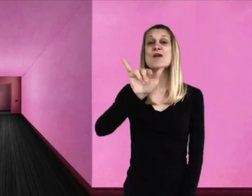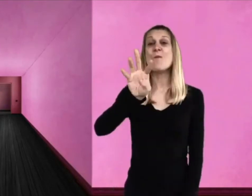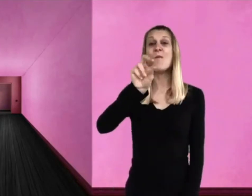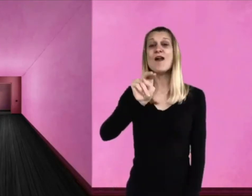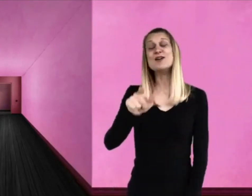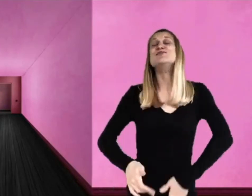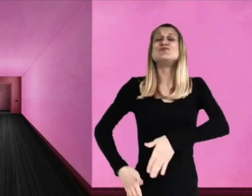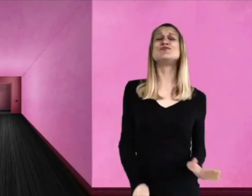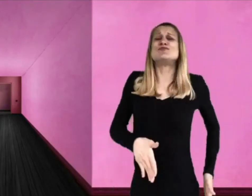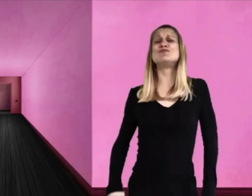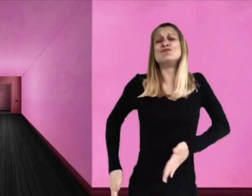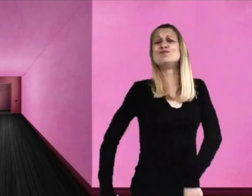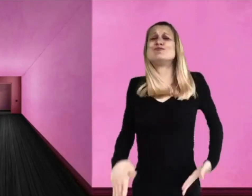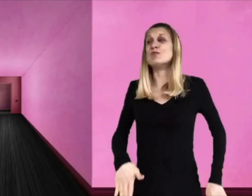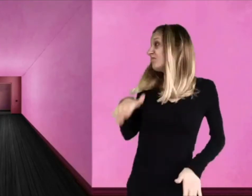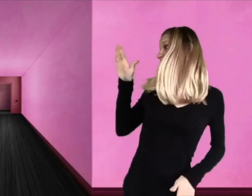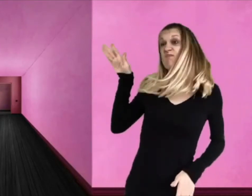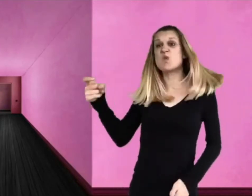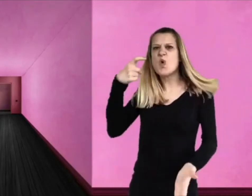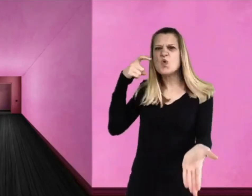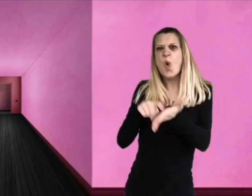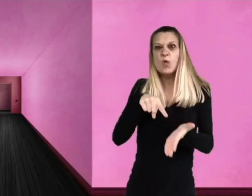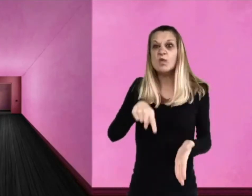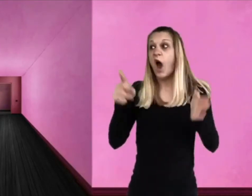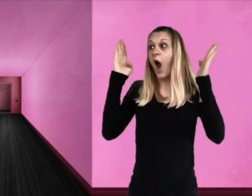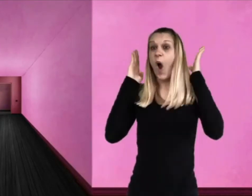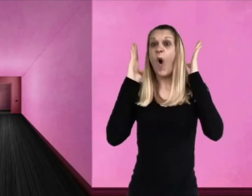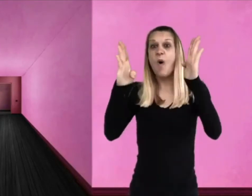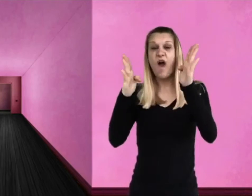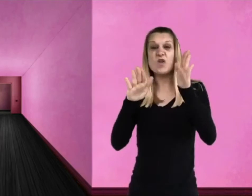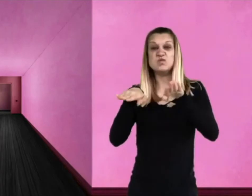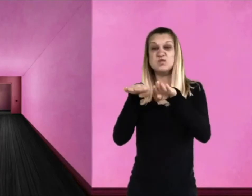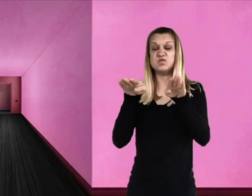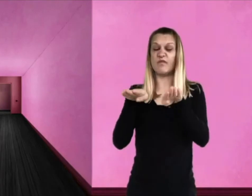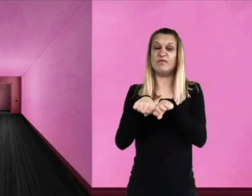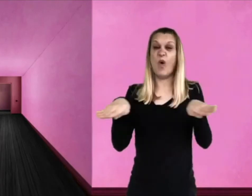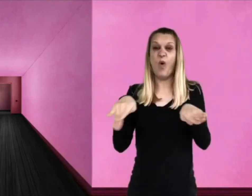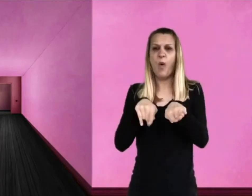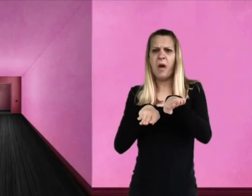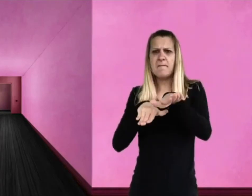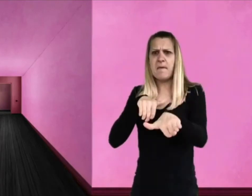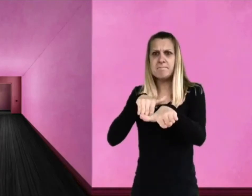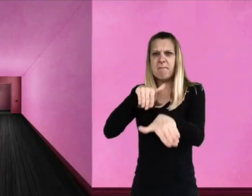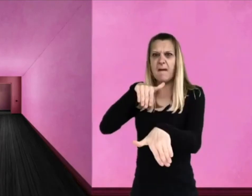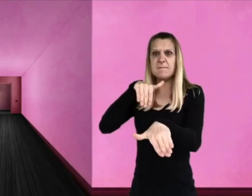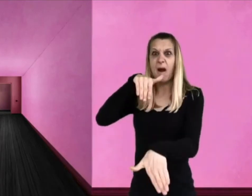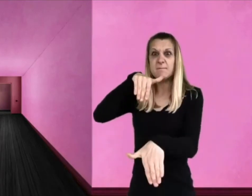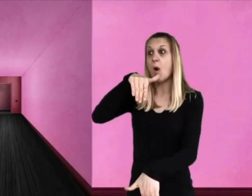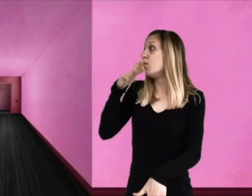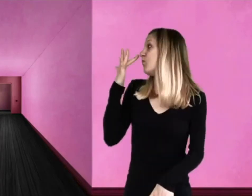"Notice how all these passages are sloping downwards!" called out Mr. Wonka, still walking.